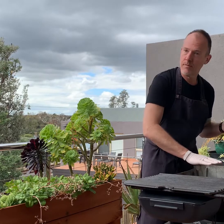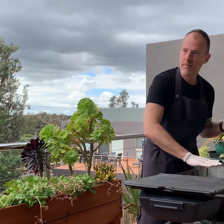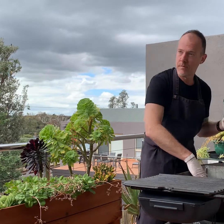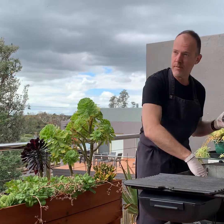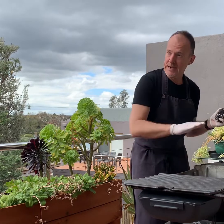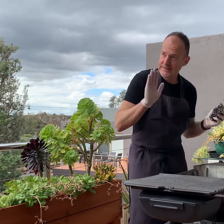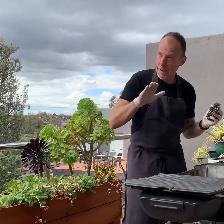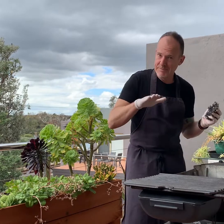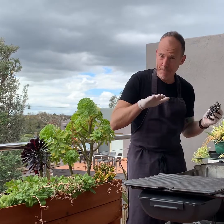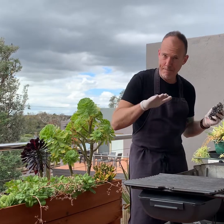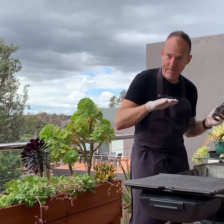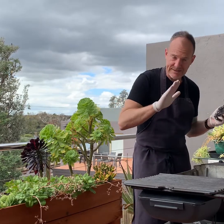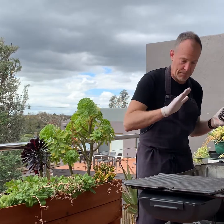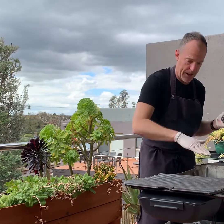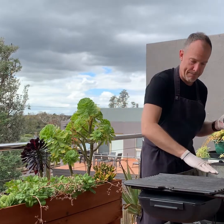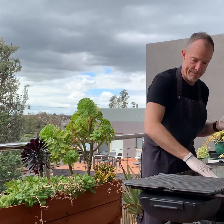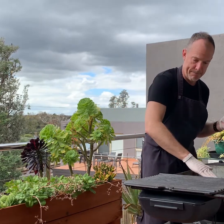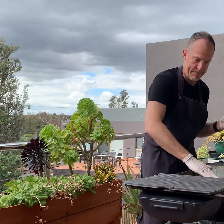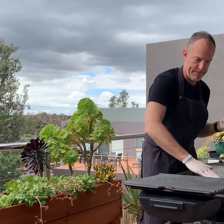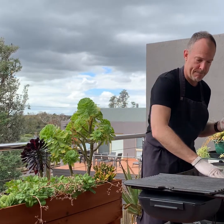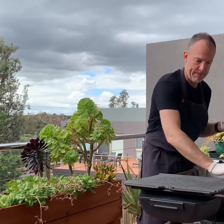Give the pipes a bit of a tap.